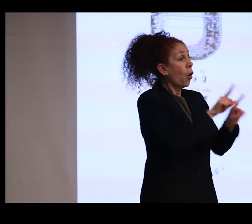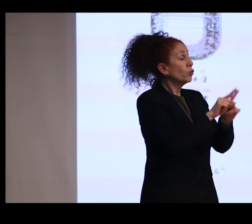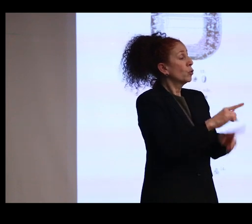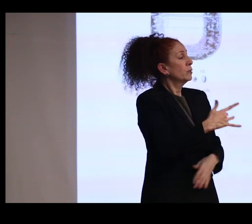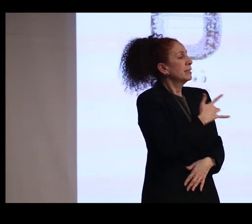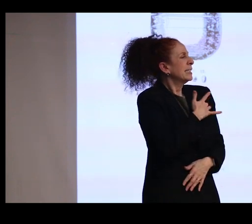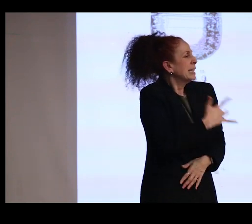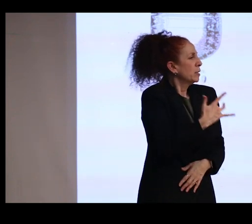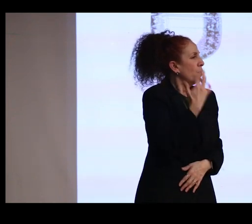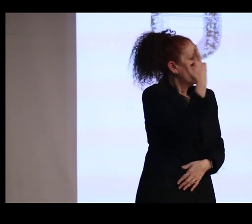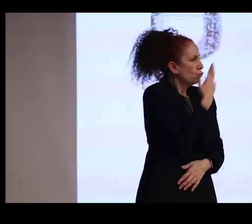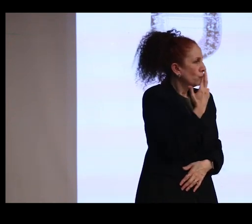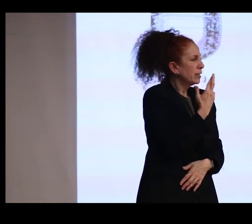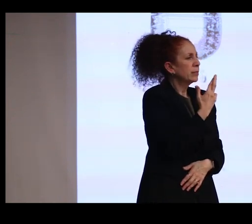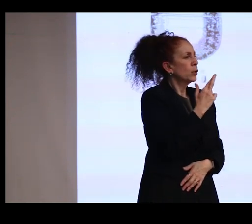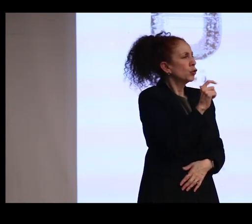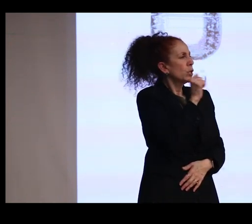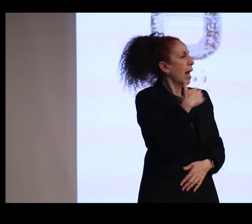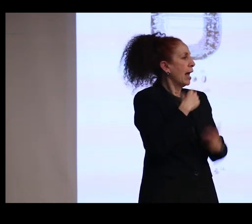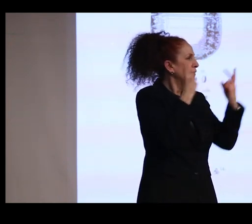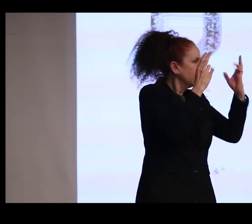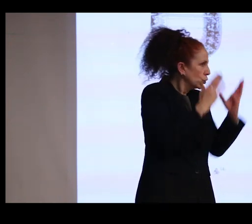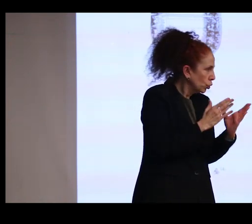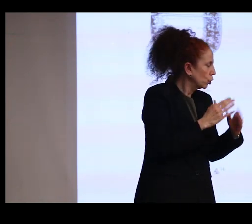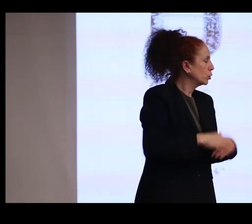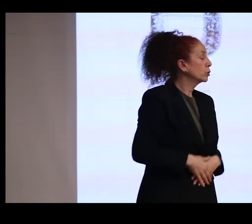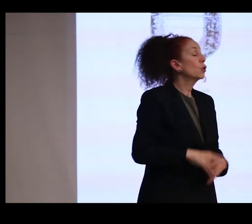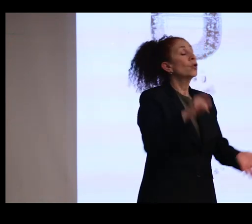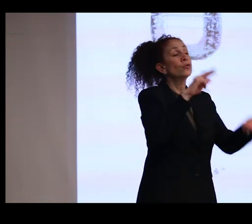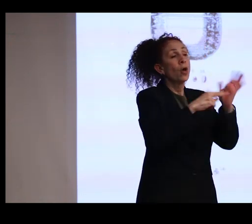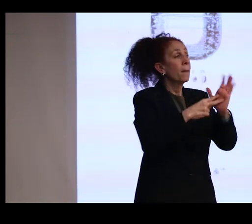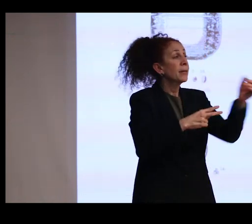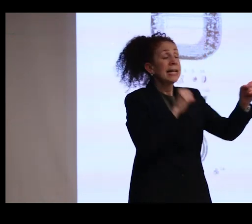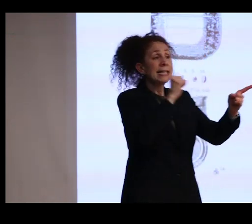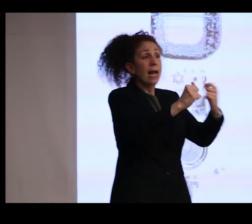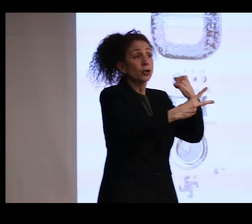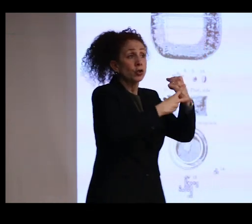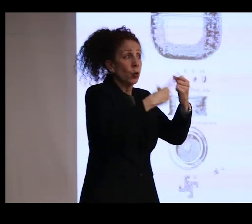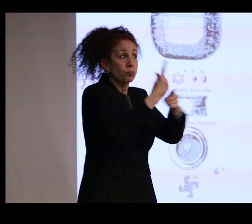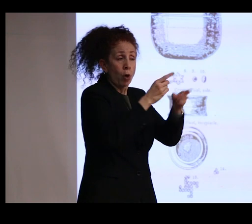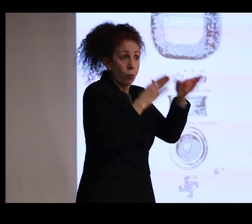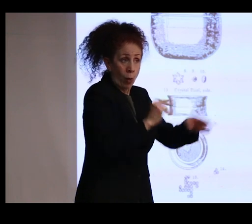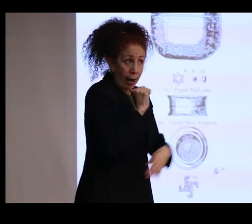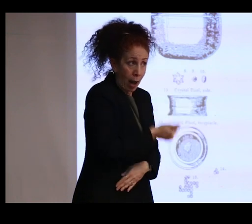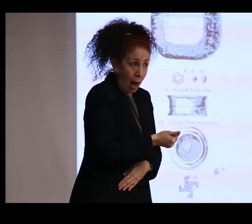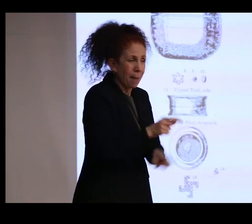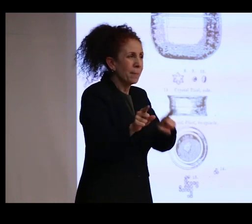to be exhibited in a museum." So not only was the relic not stored in the way that it should, but in a strange way,